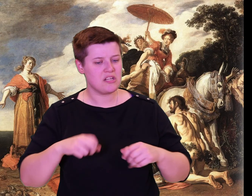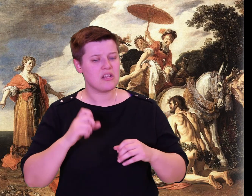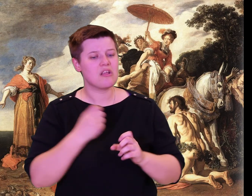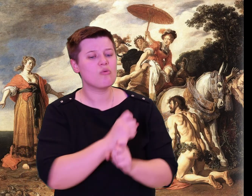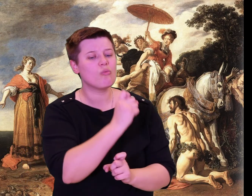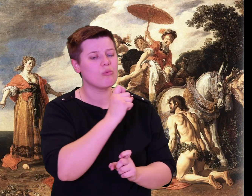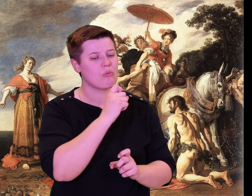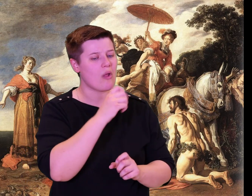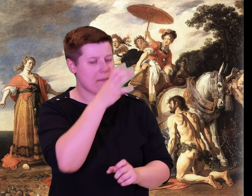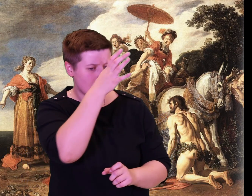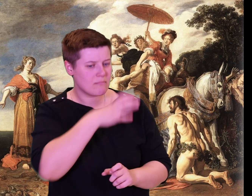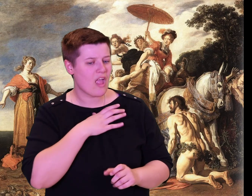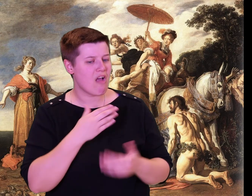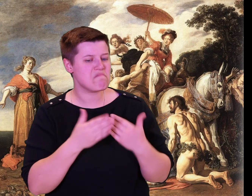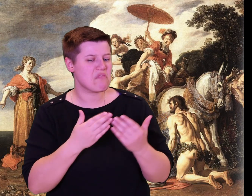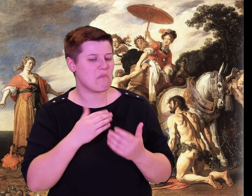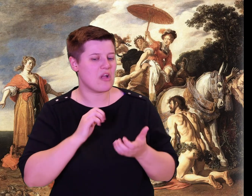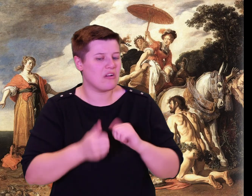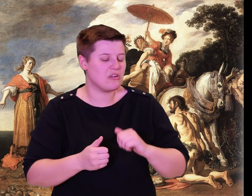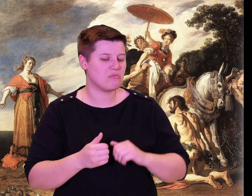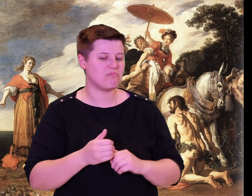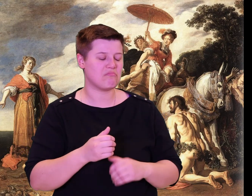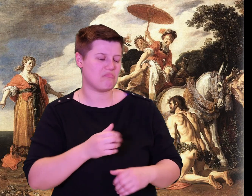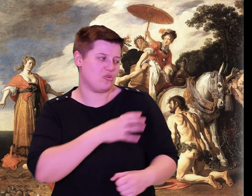challenge him yourself?"